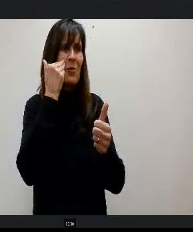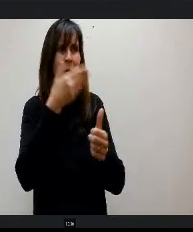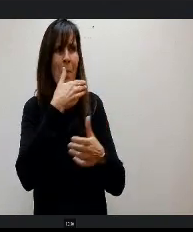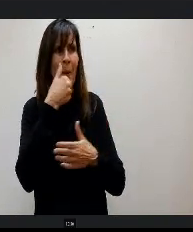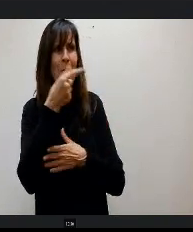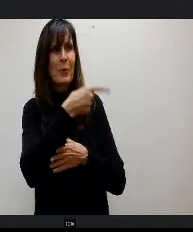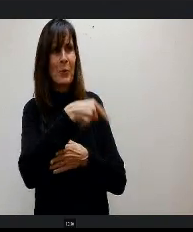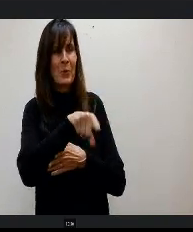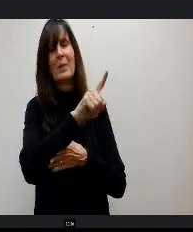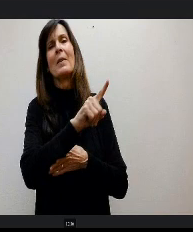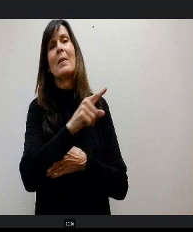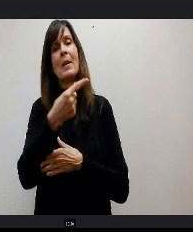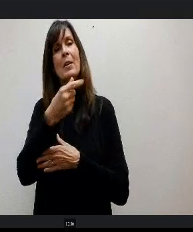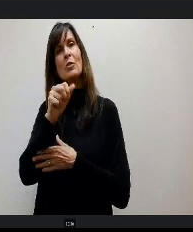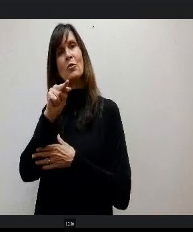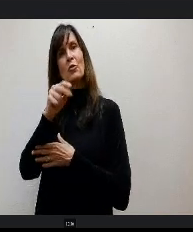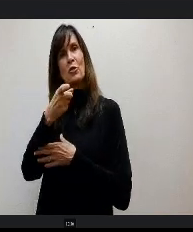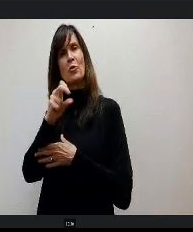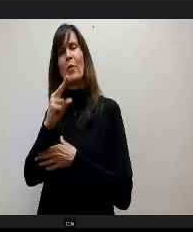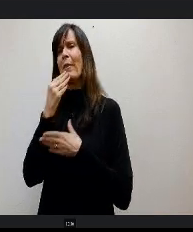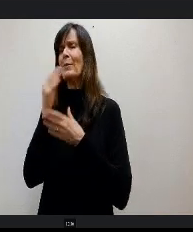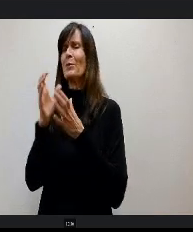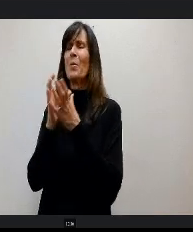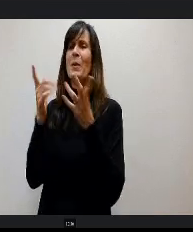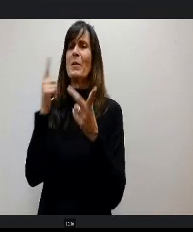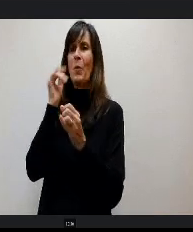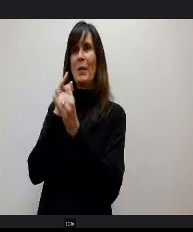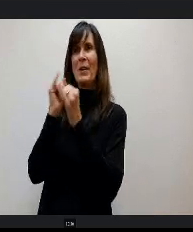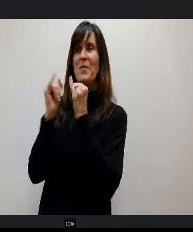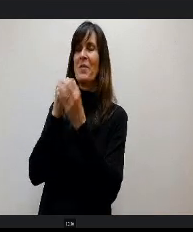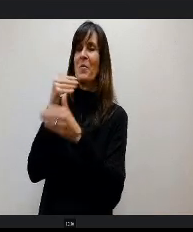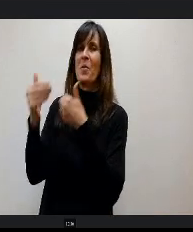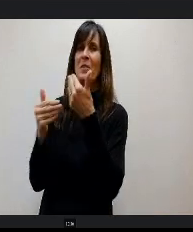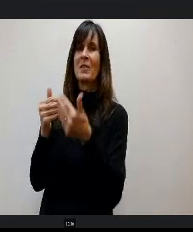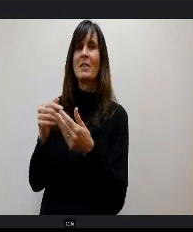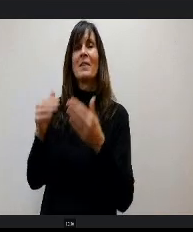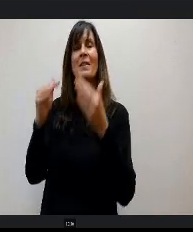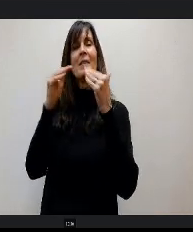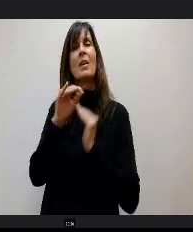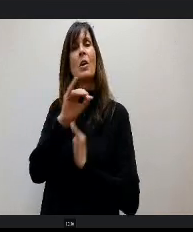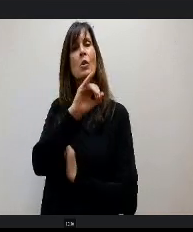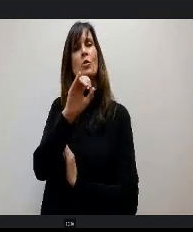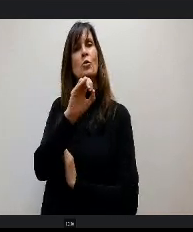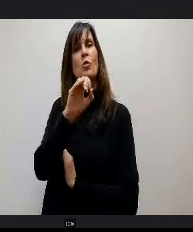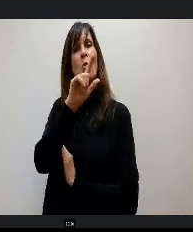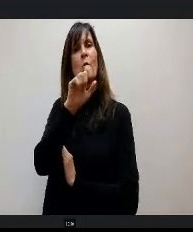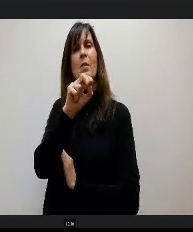Jinger, thank you so much for the interview process Jolynn, you were exceptionally helpful on the front end of things.